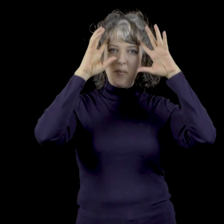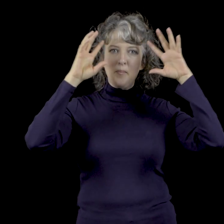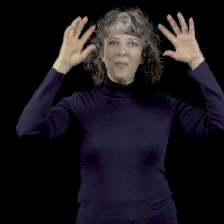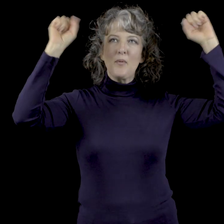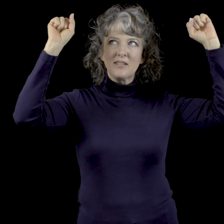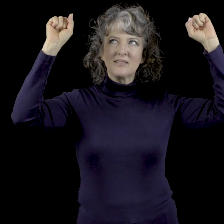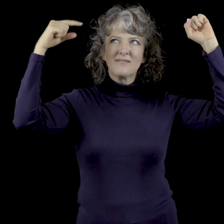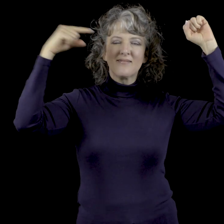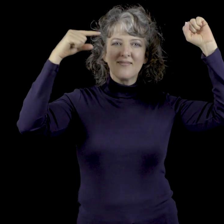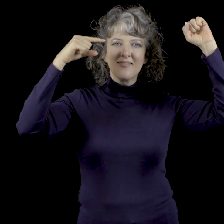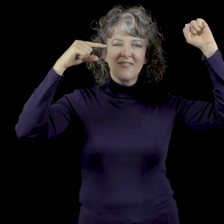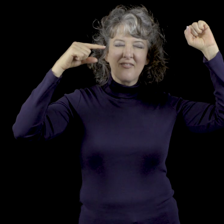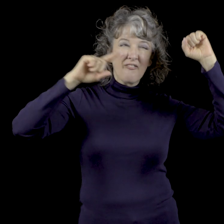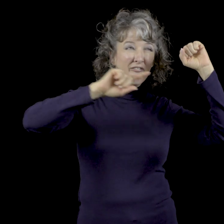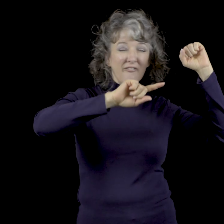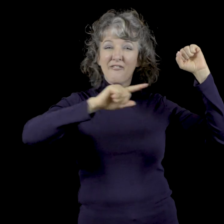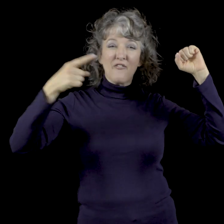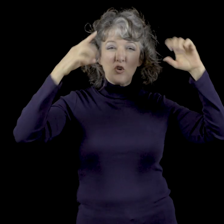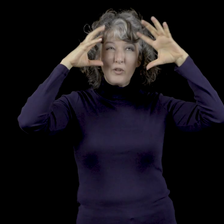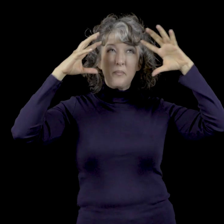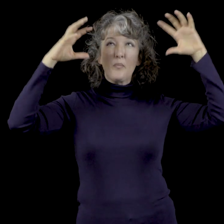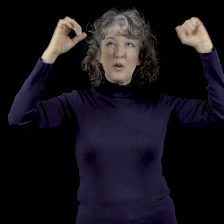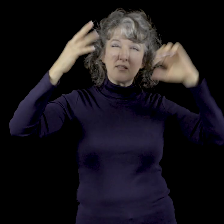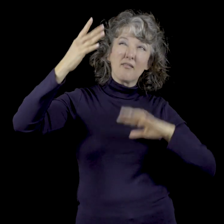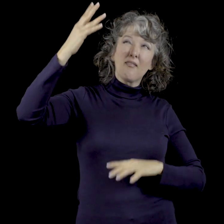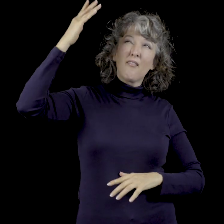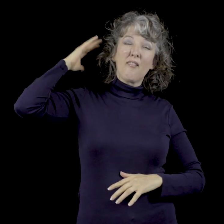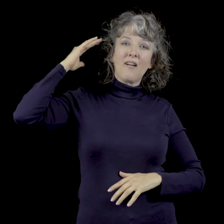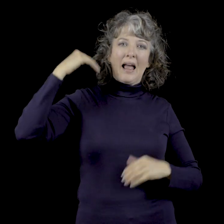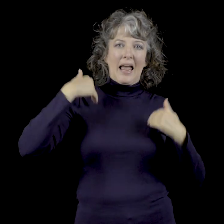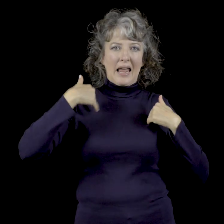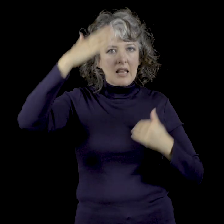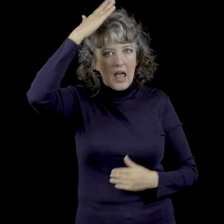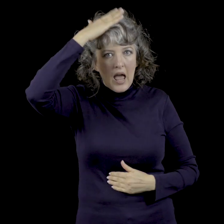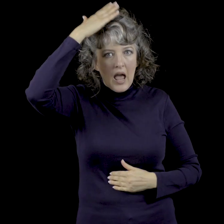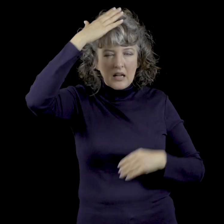President The first president from long ago had this hat.